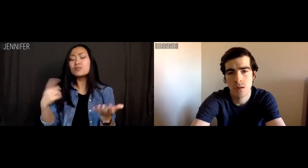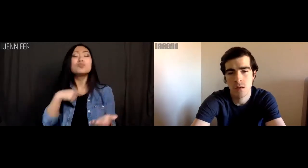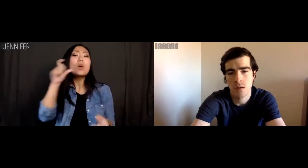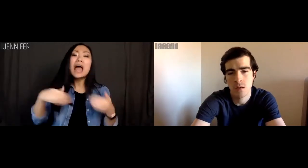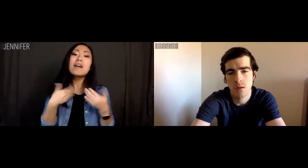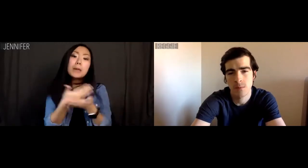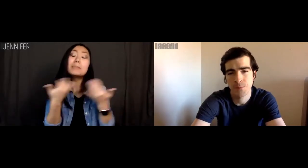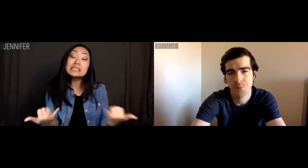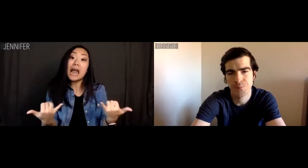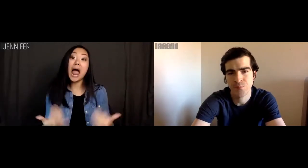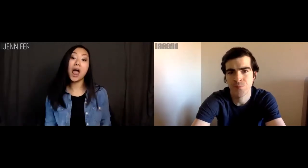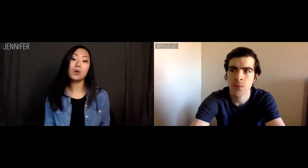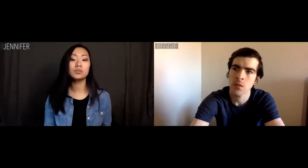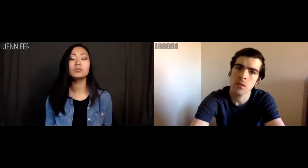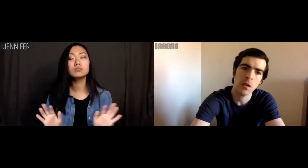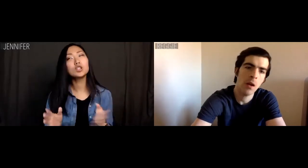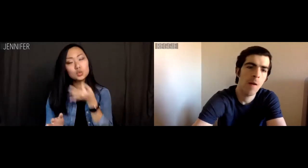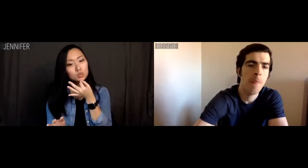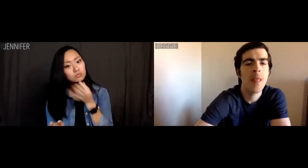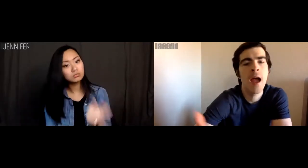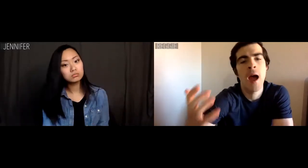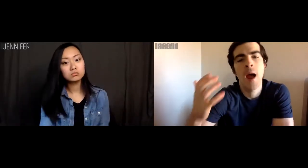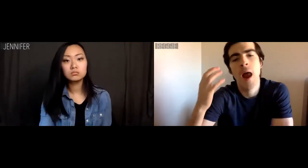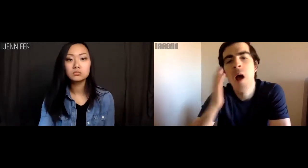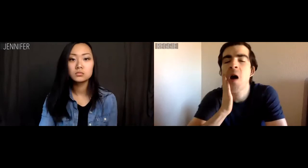I don't need to have babies immediately. Soon though.